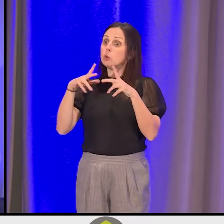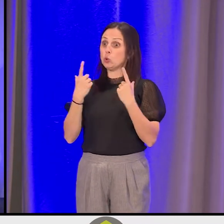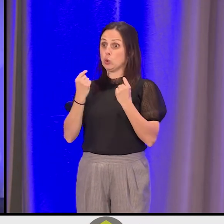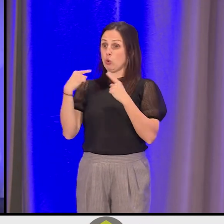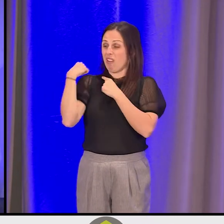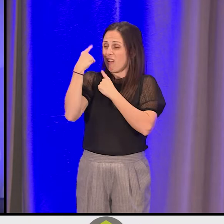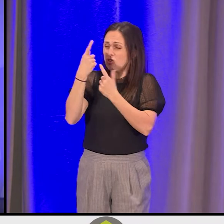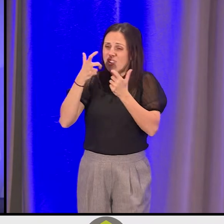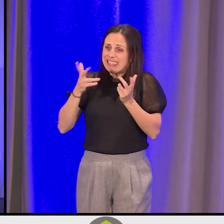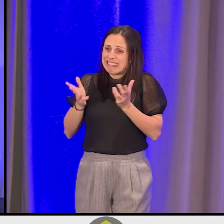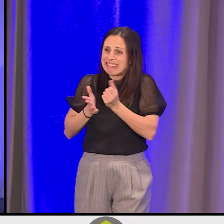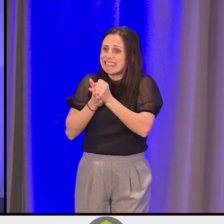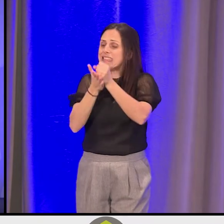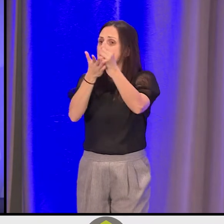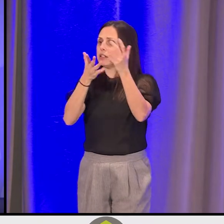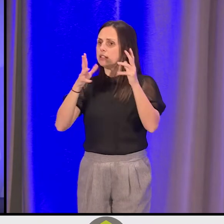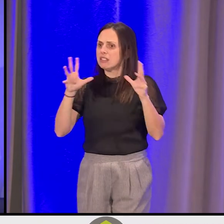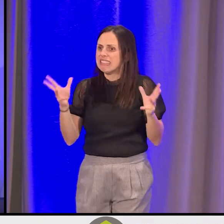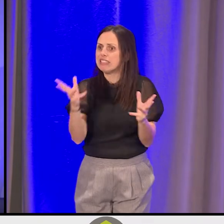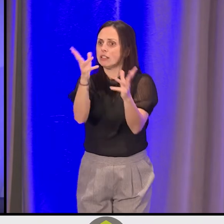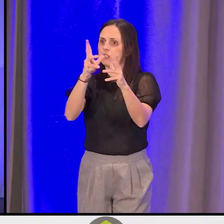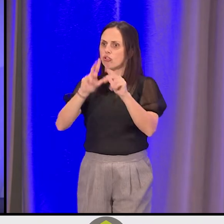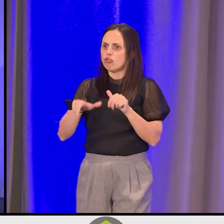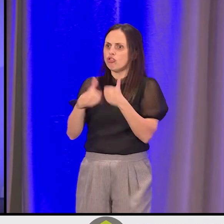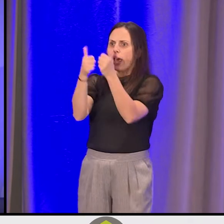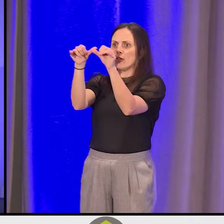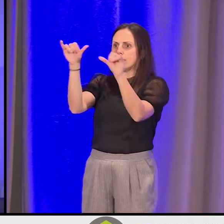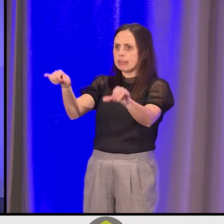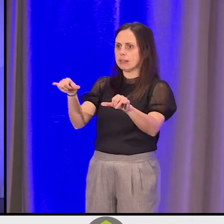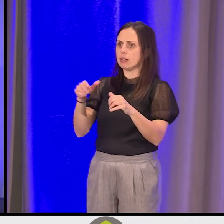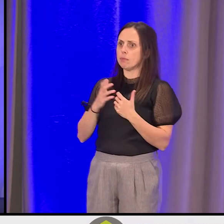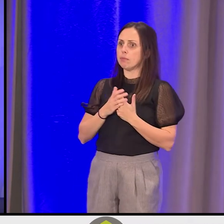to push up against, to challenge the systems that you're within,